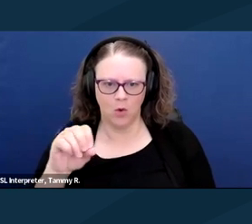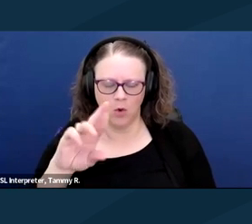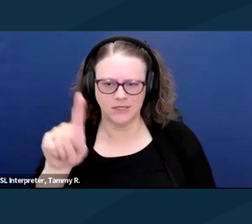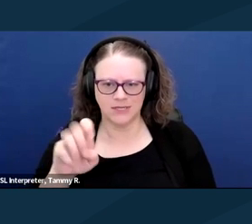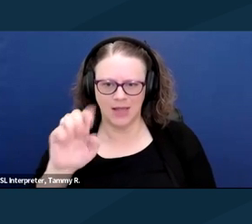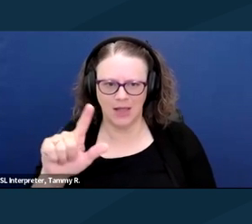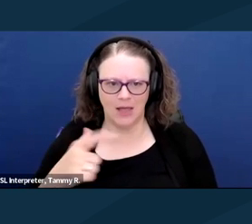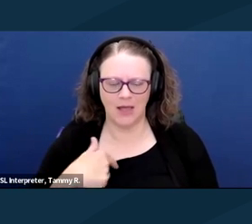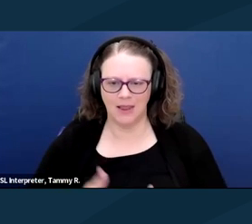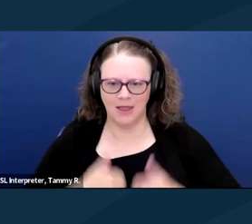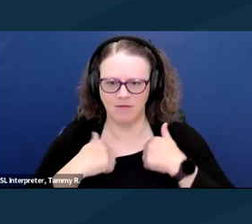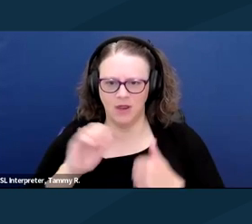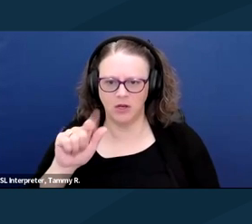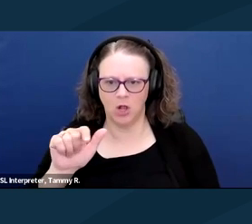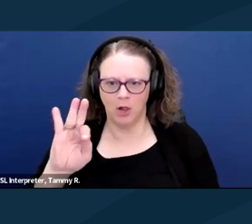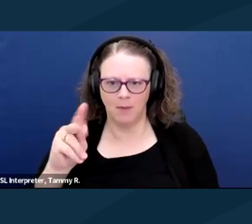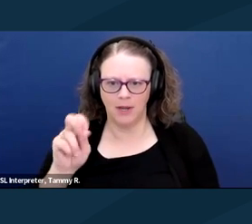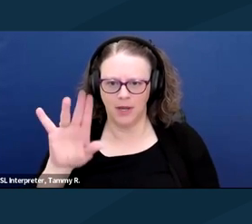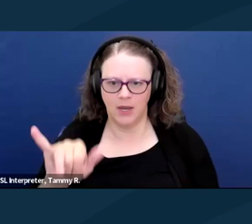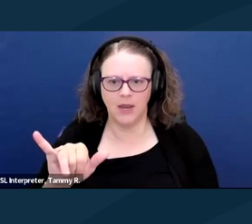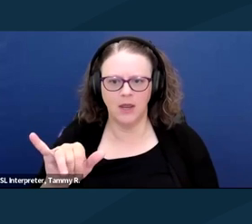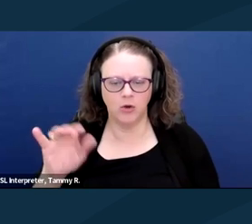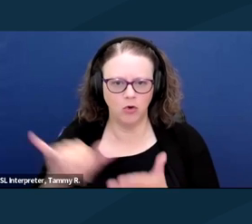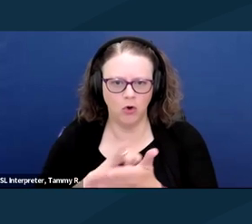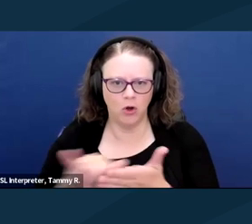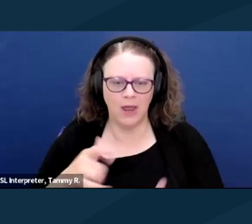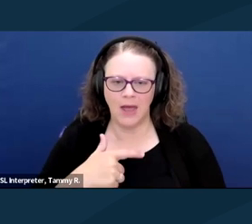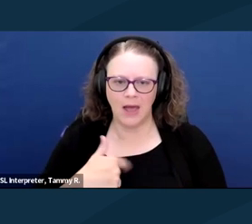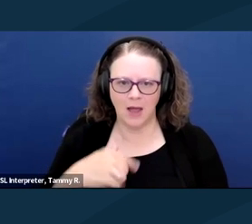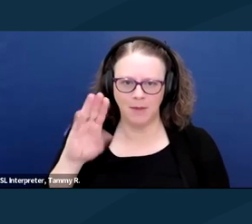Marriage equality is important to us